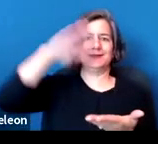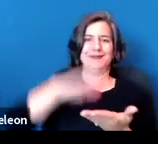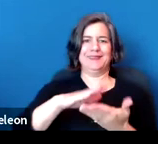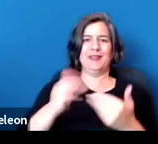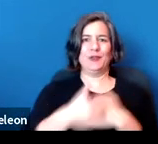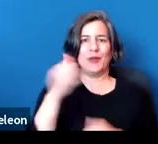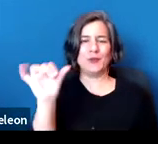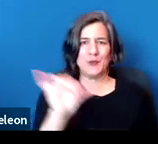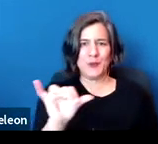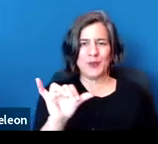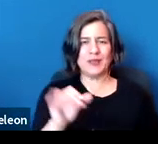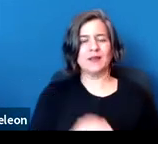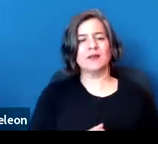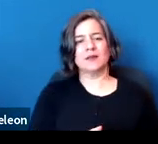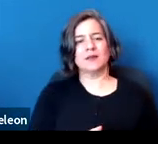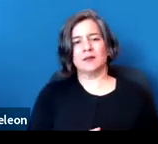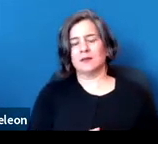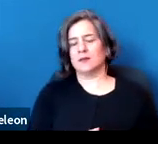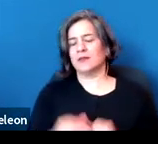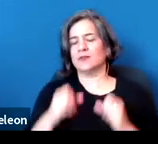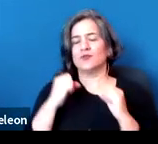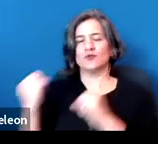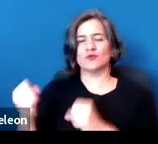And again, we have very strong analogies to smoking,